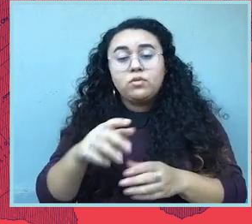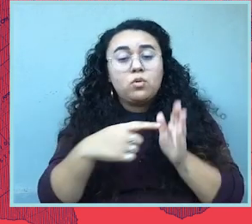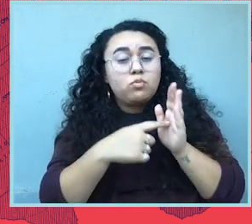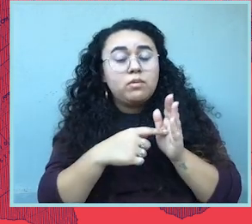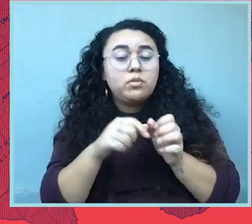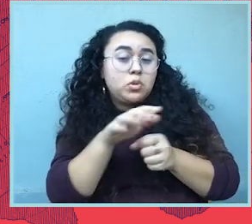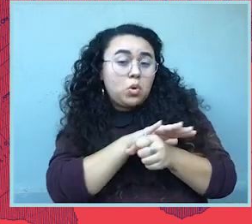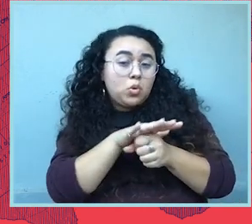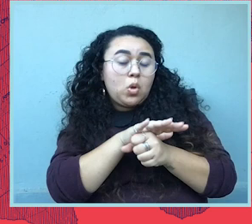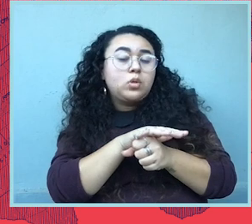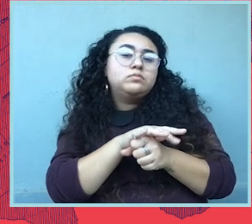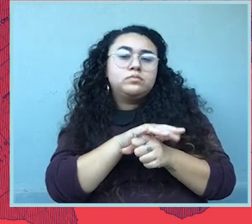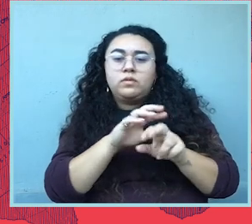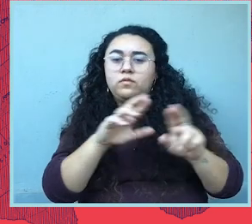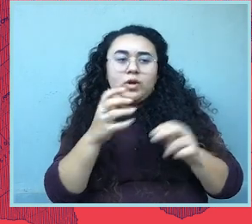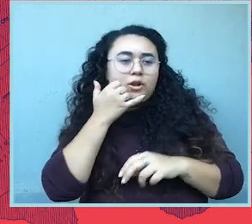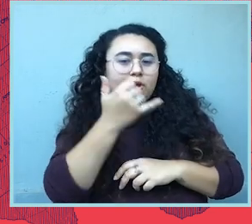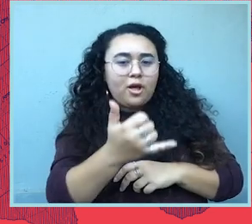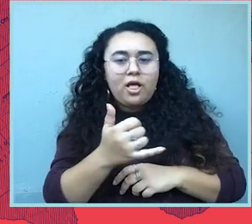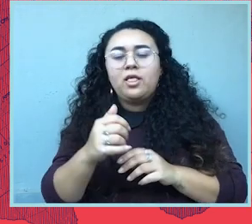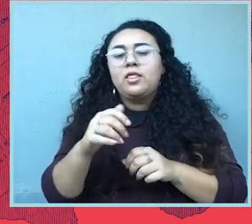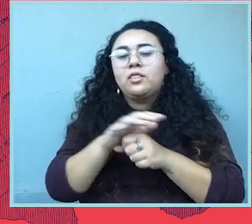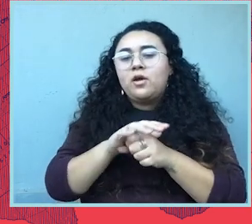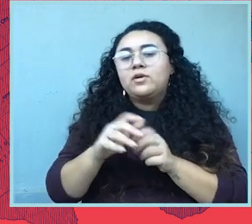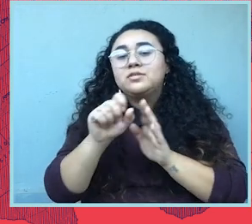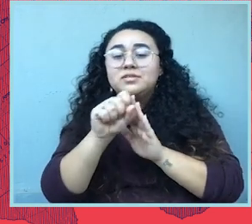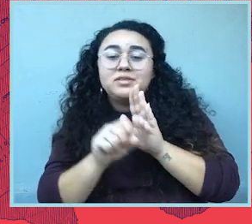Have your representatives on speed dial— your local representatives, your state representatives,